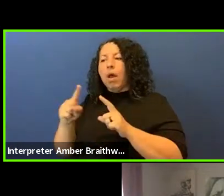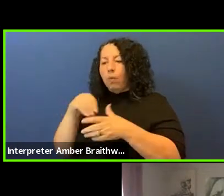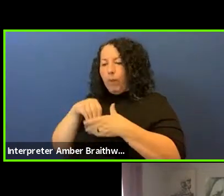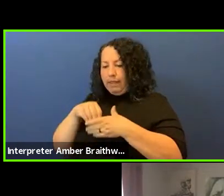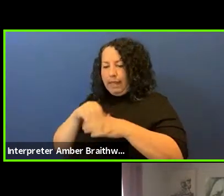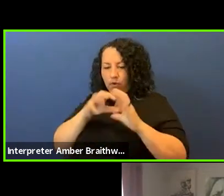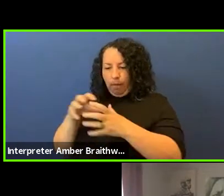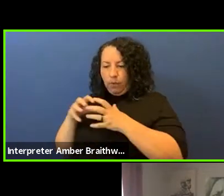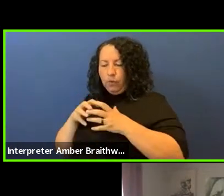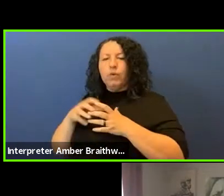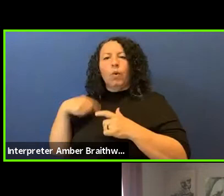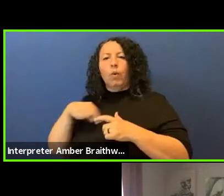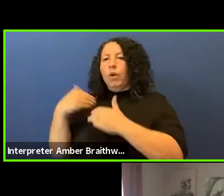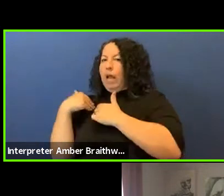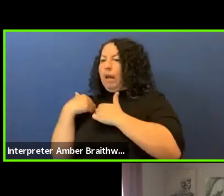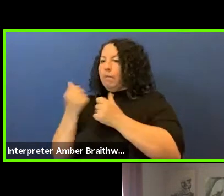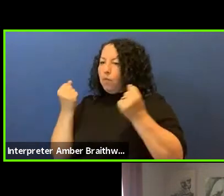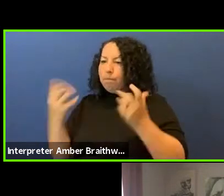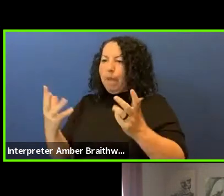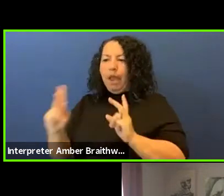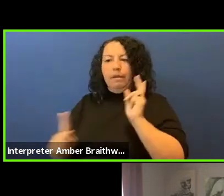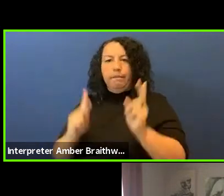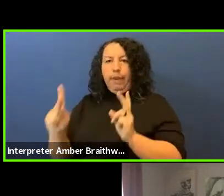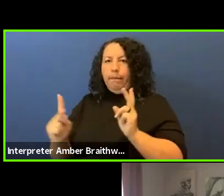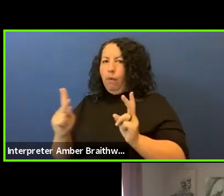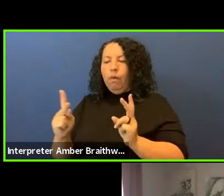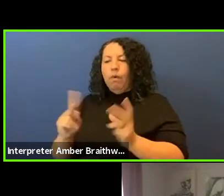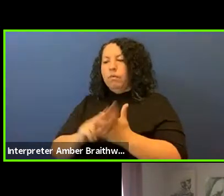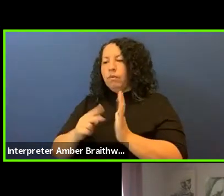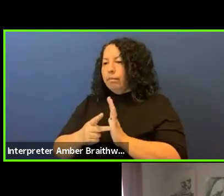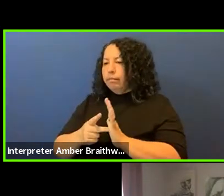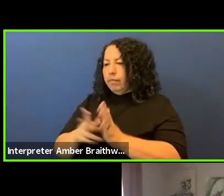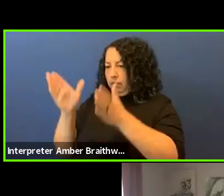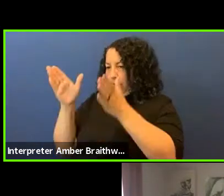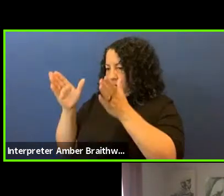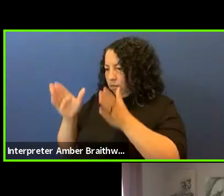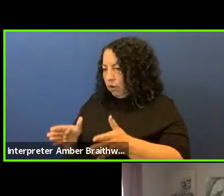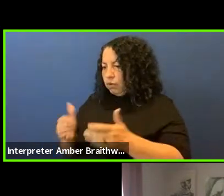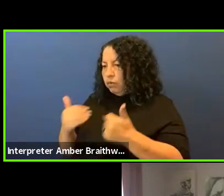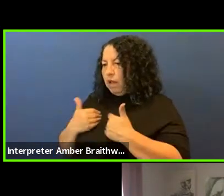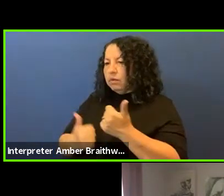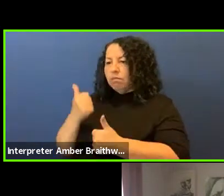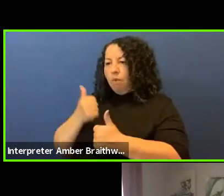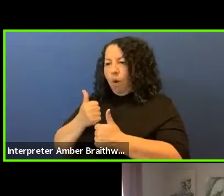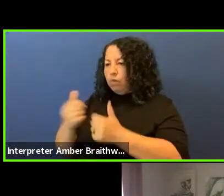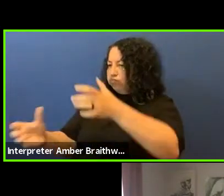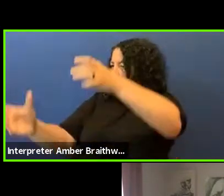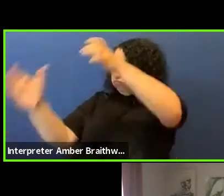to a lot of people so the person who probably will have the most deep knowledge will probably have the most caveats and